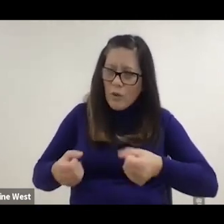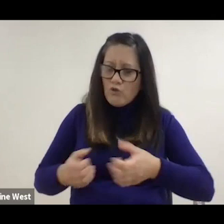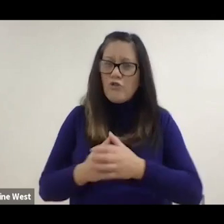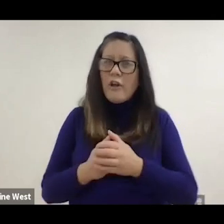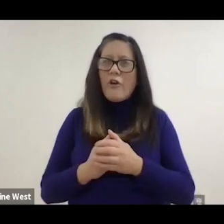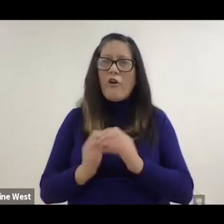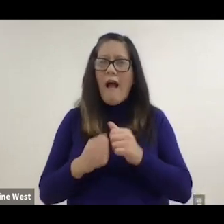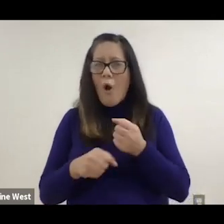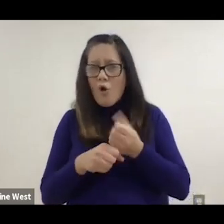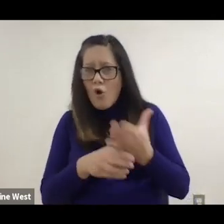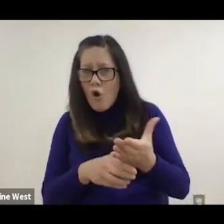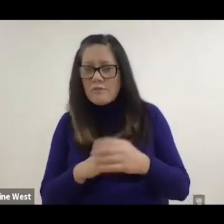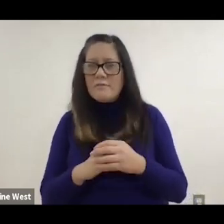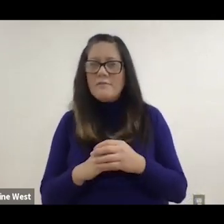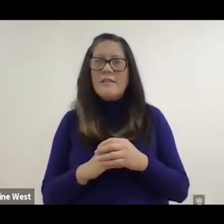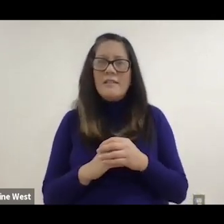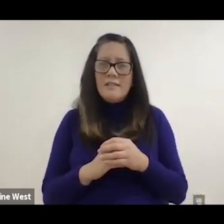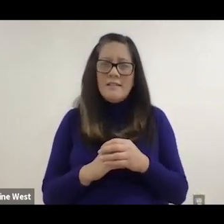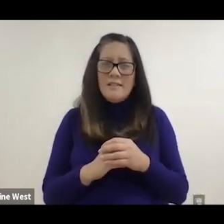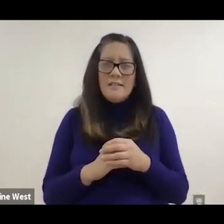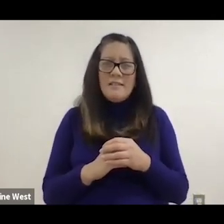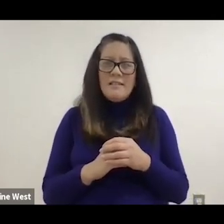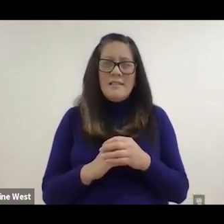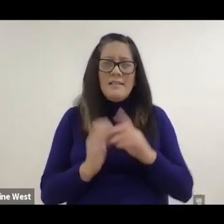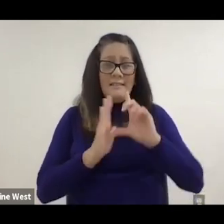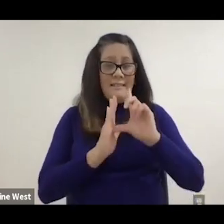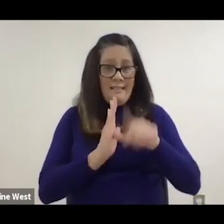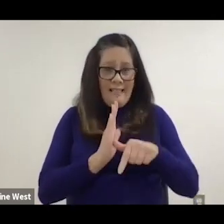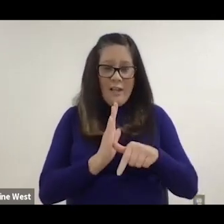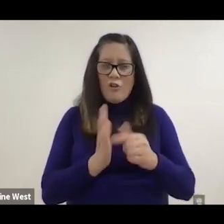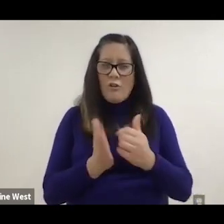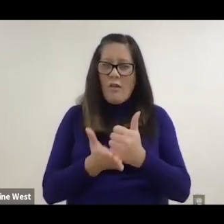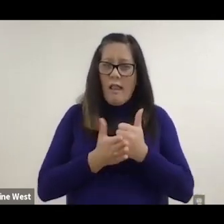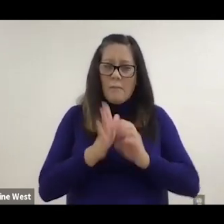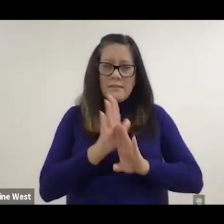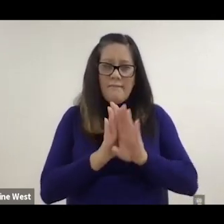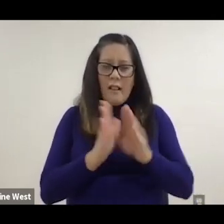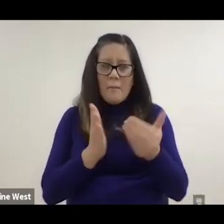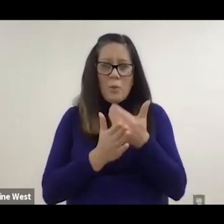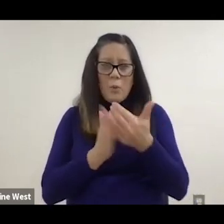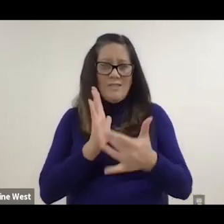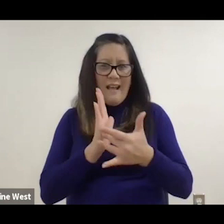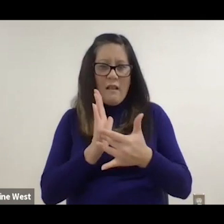and later to develop ergonomic push rims, which we see here.